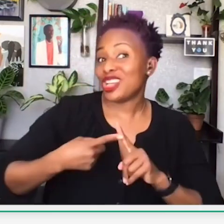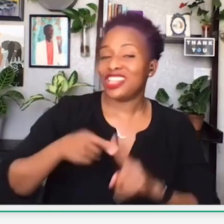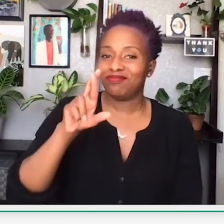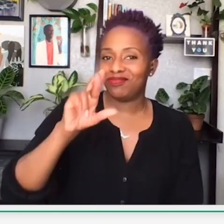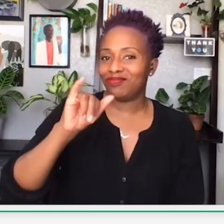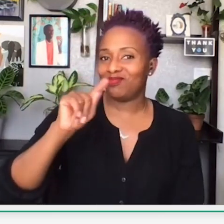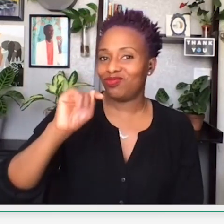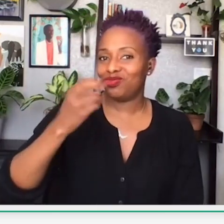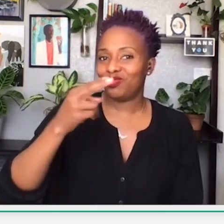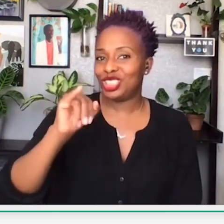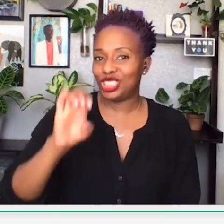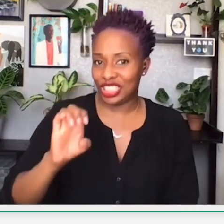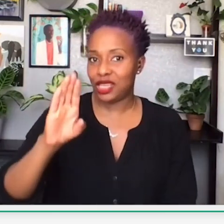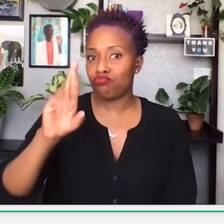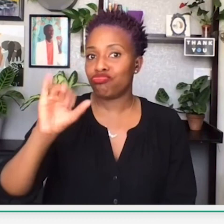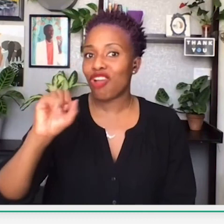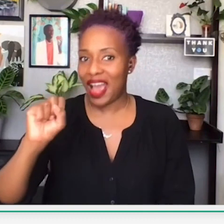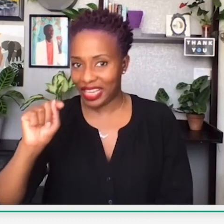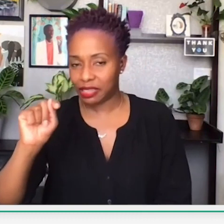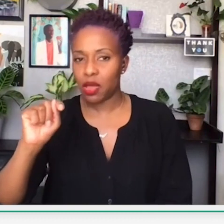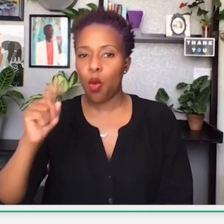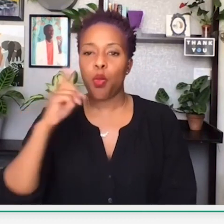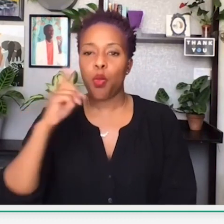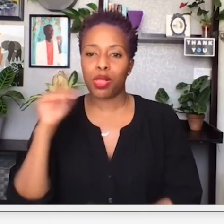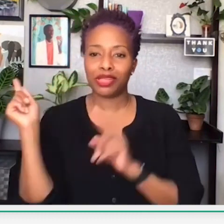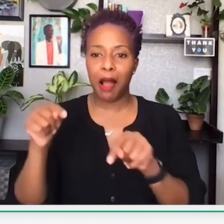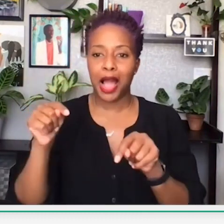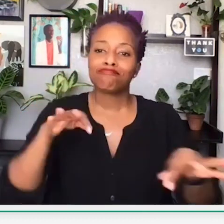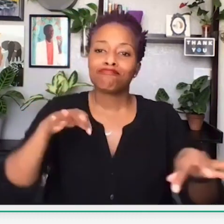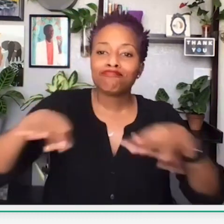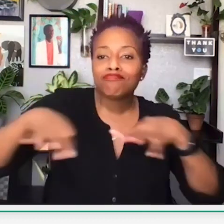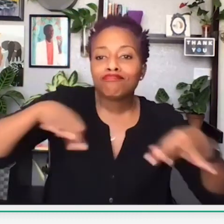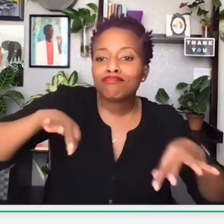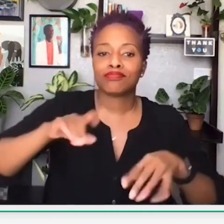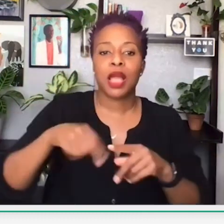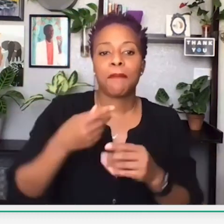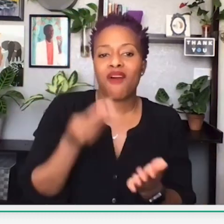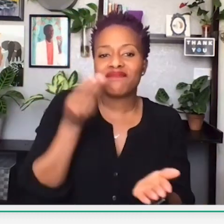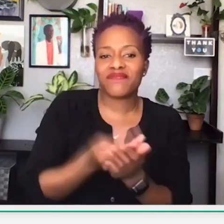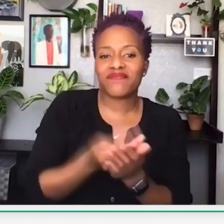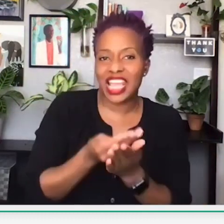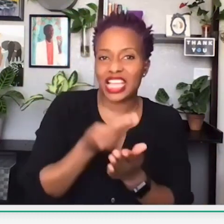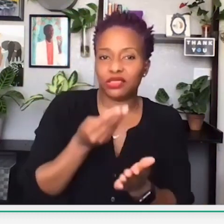pm Eastern Standard Time. And I will be having Ritchie Bryant, my friend, come on